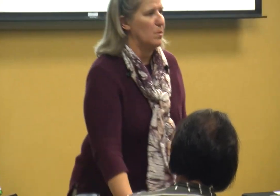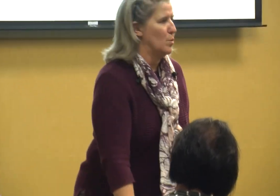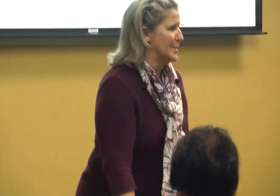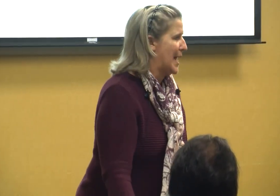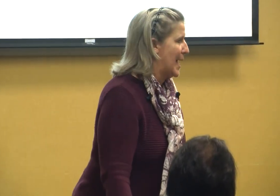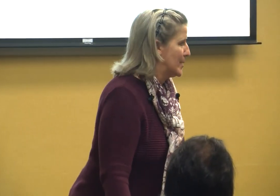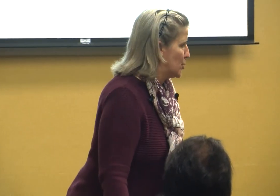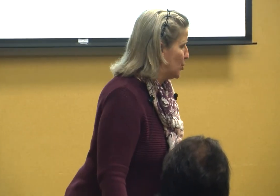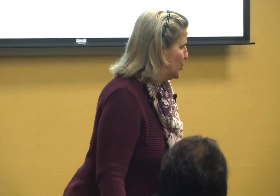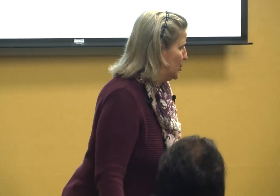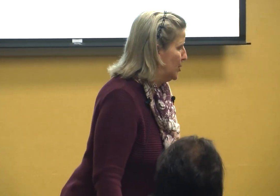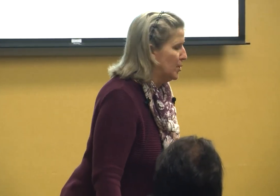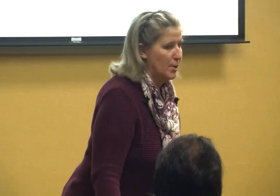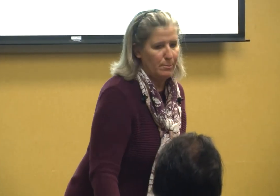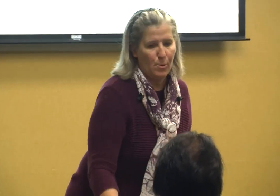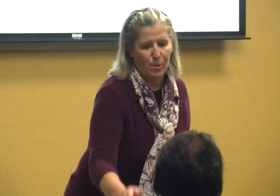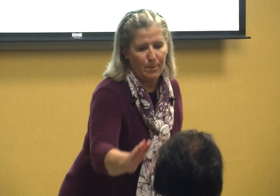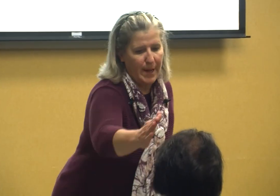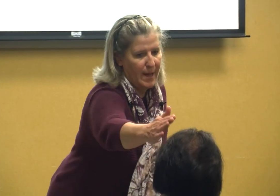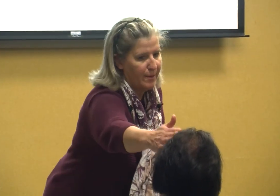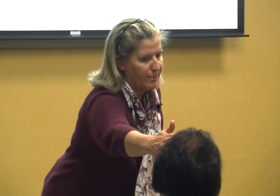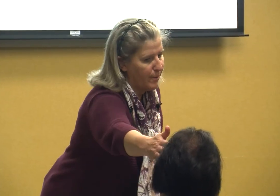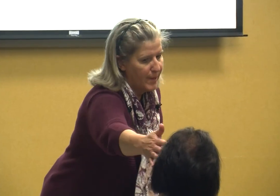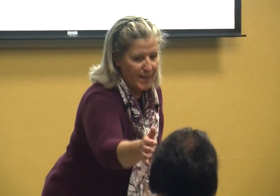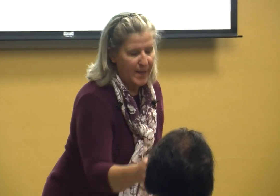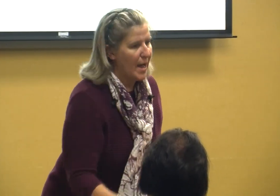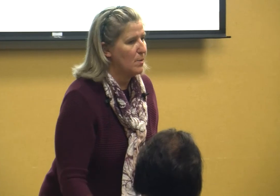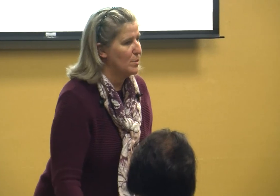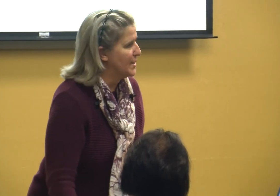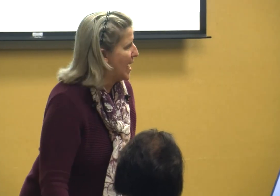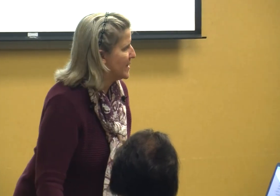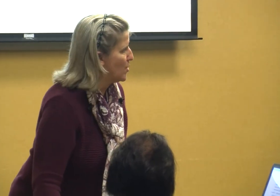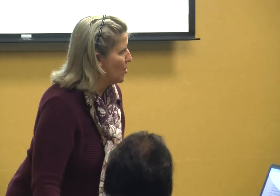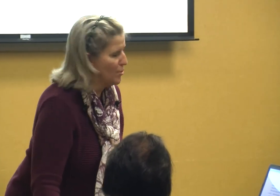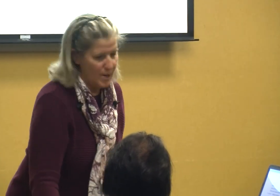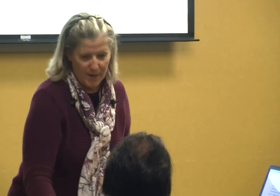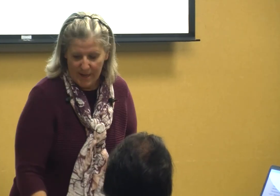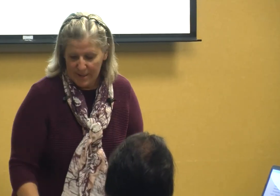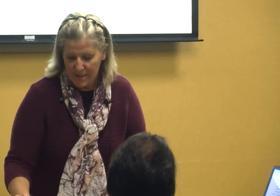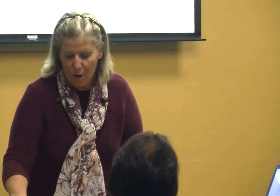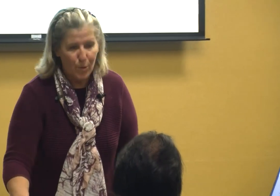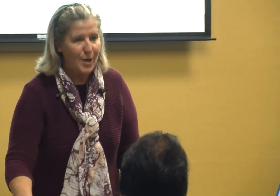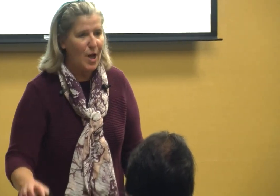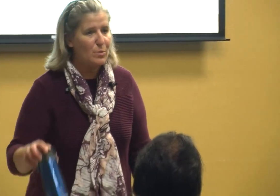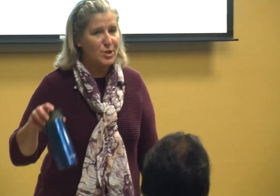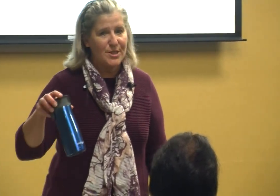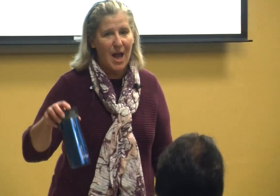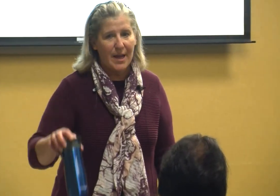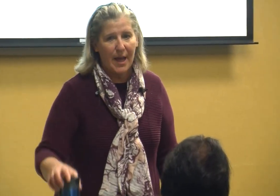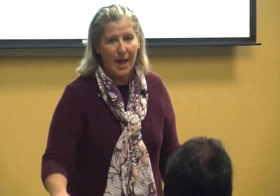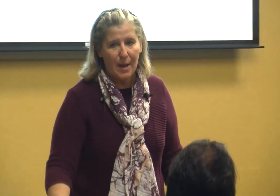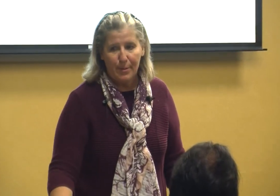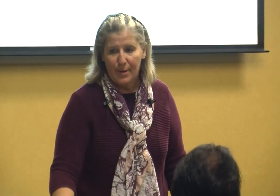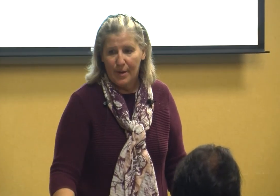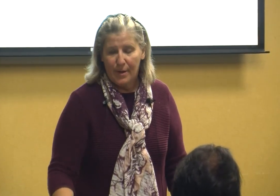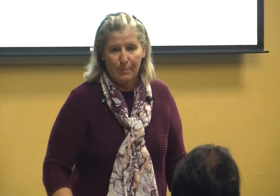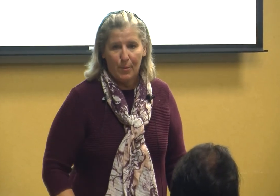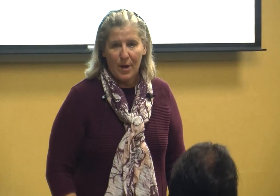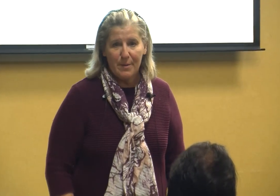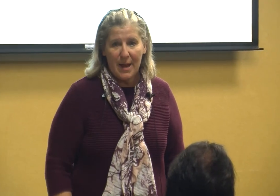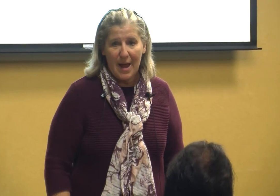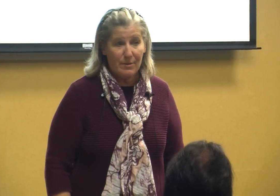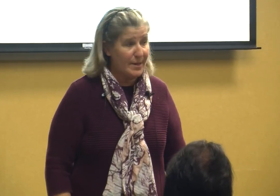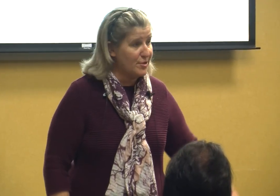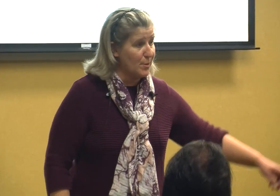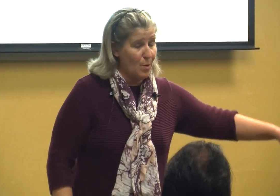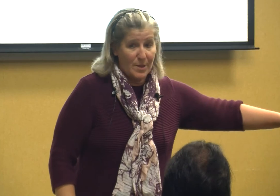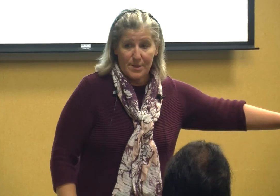want tax her poor bath I won't tax her so you know she's got cup but what about if she wants